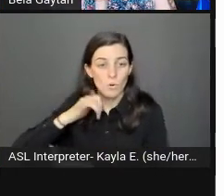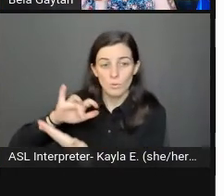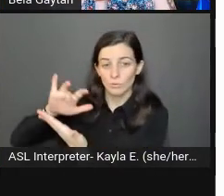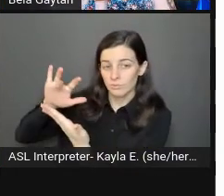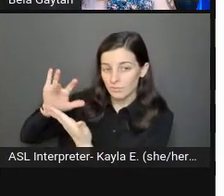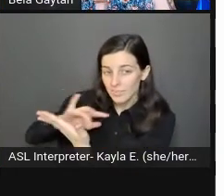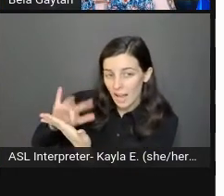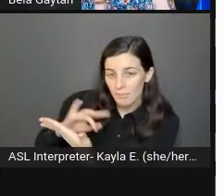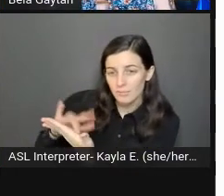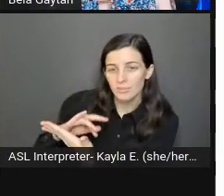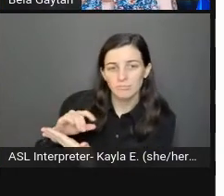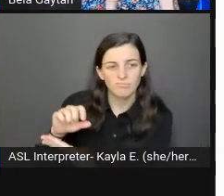of assistive device.